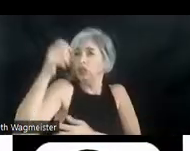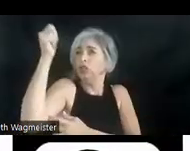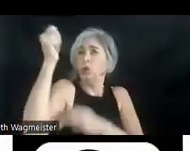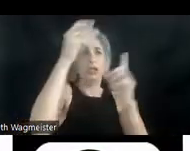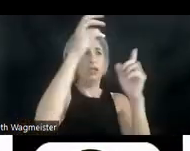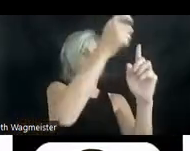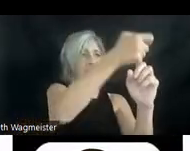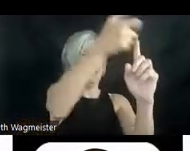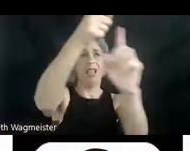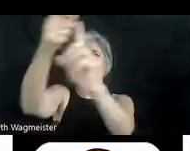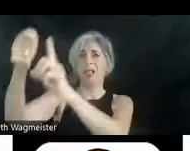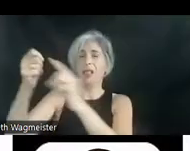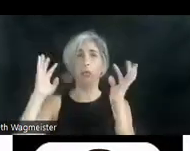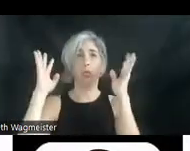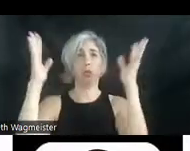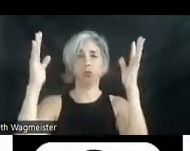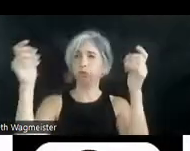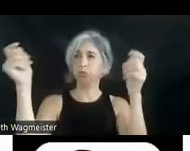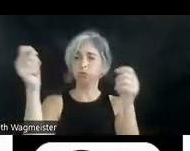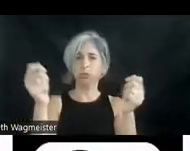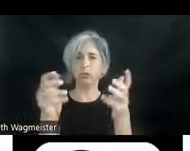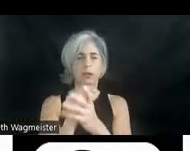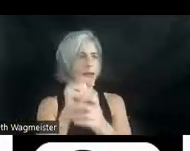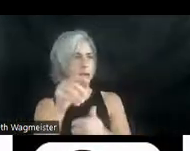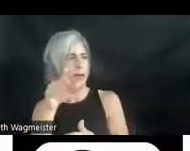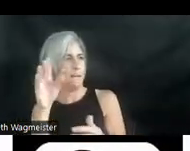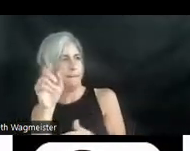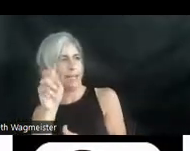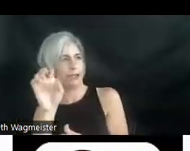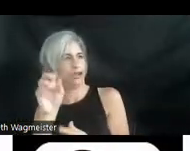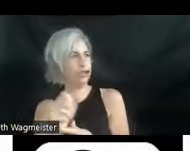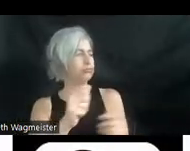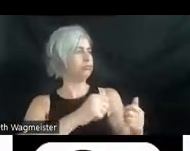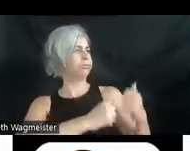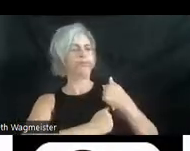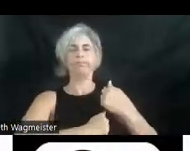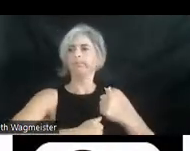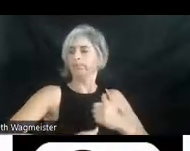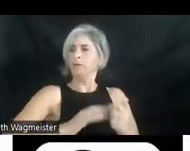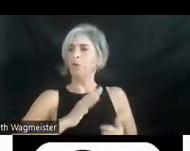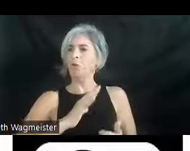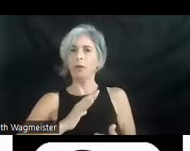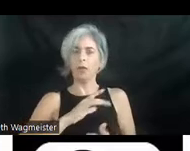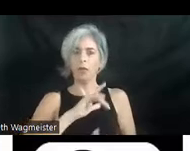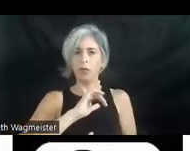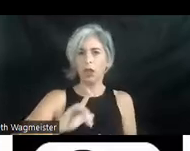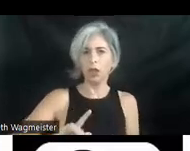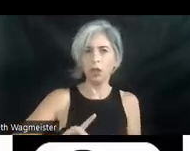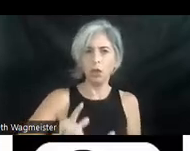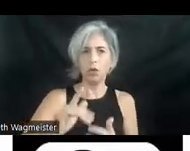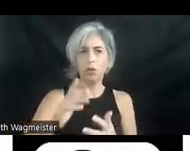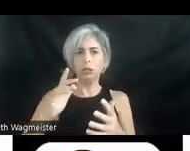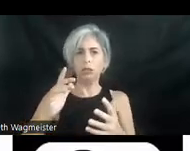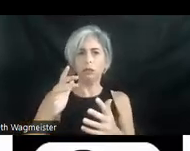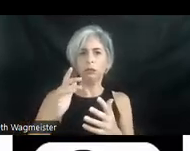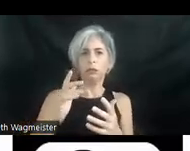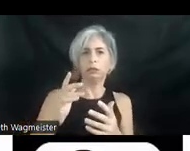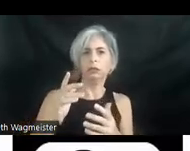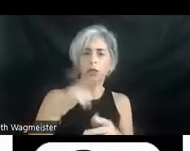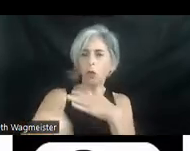is full of core tee airs and Ambassadors. The Lord's and ladies dance. They dance and